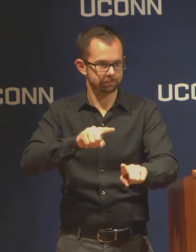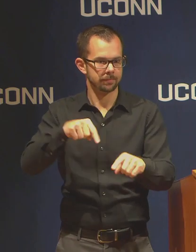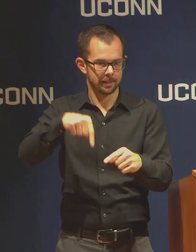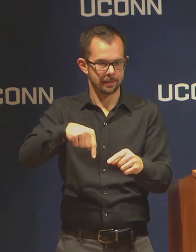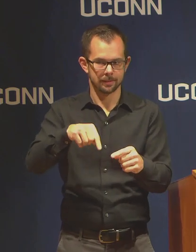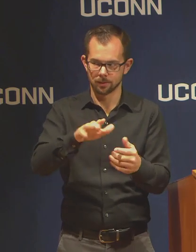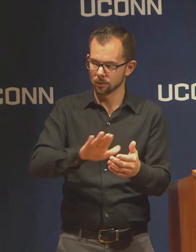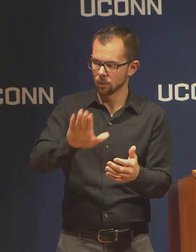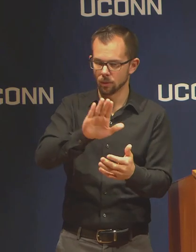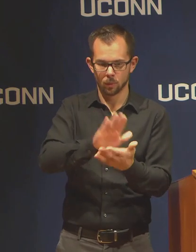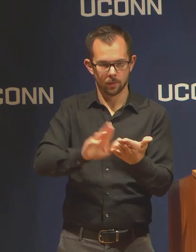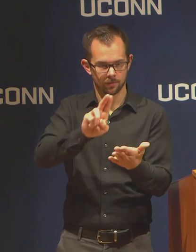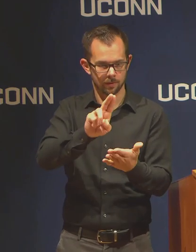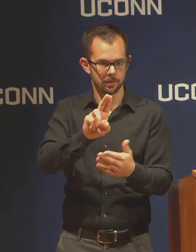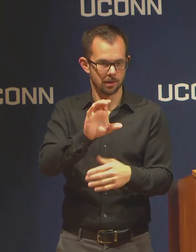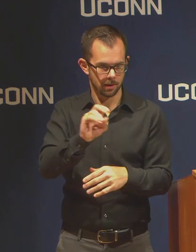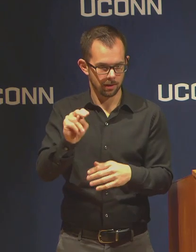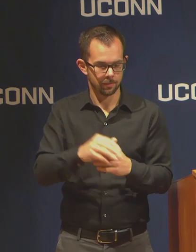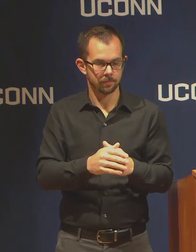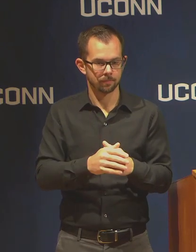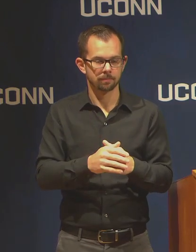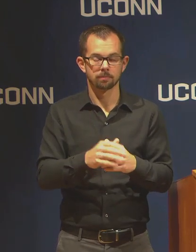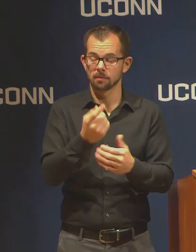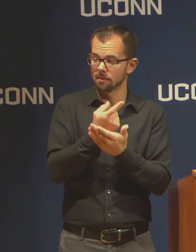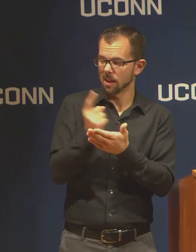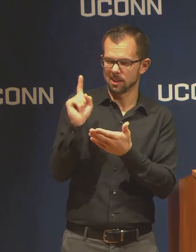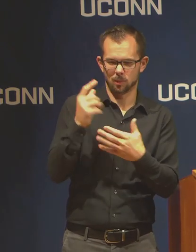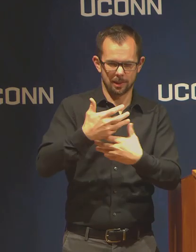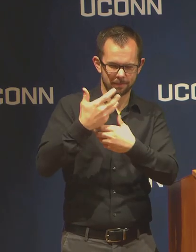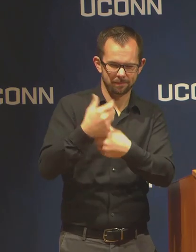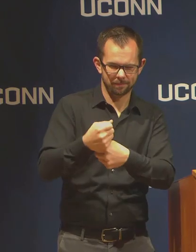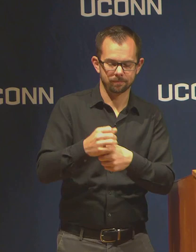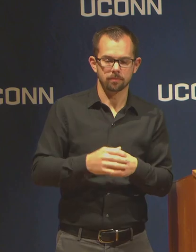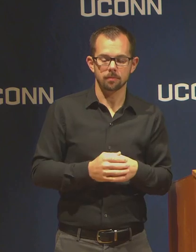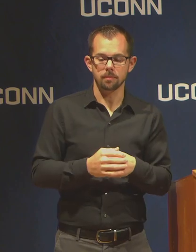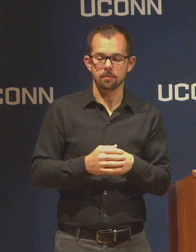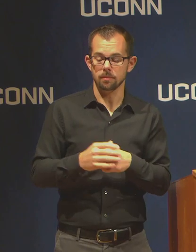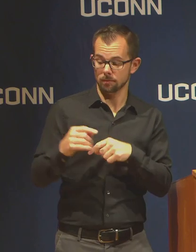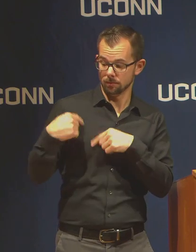Last week we were in a mode where we were concerned first with